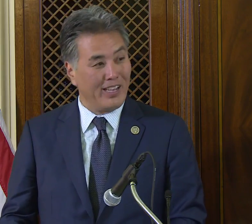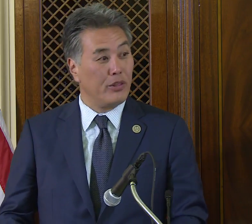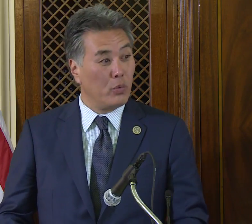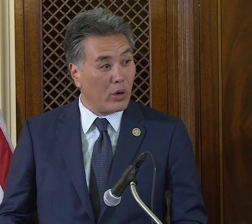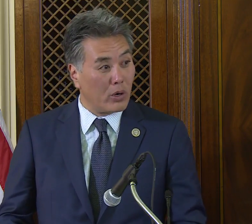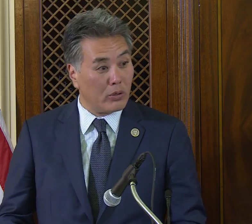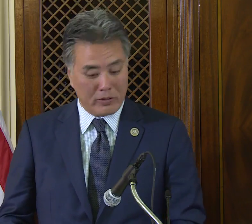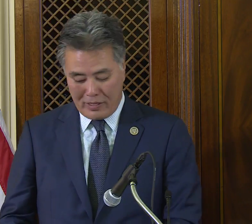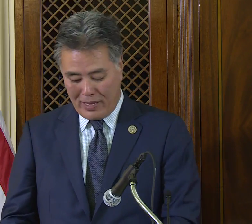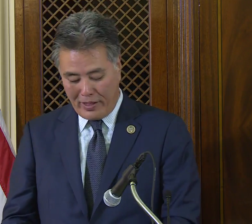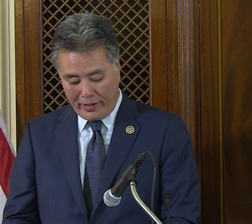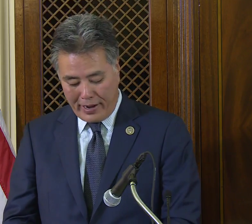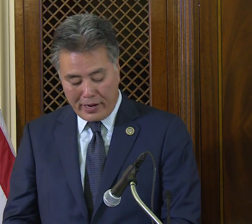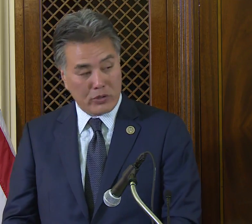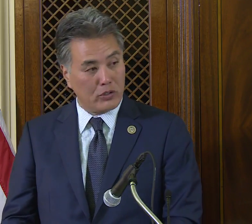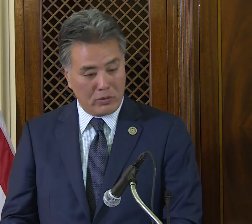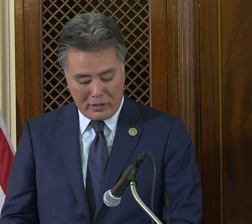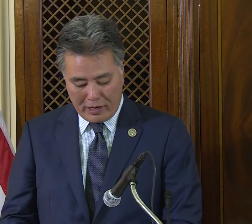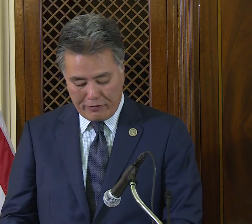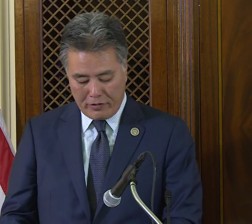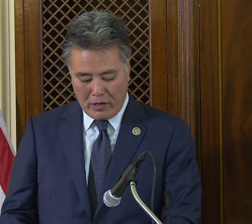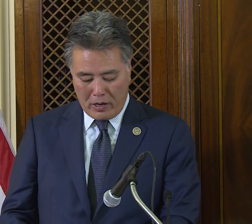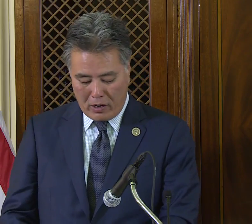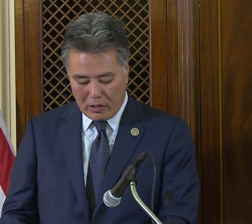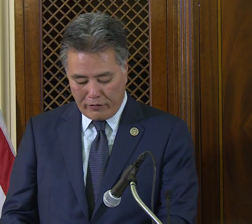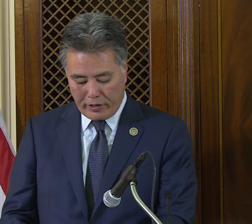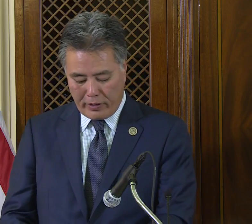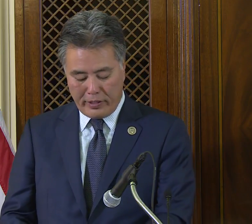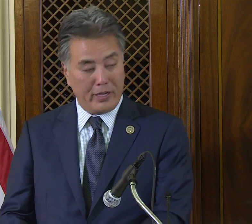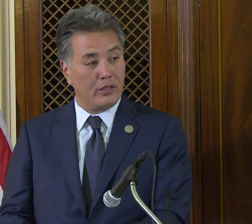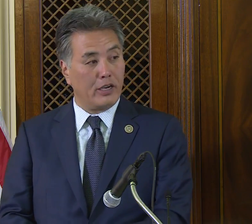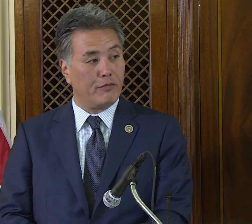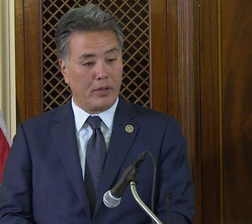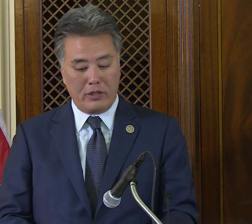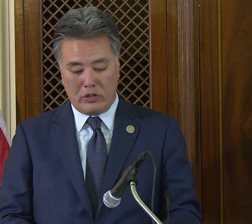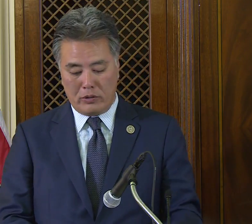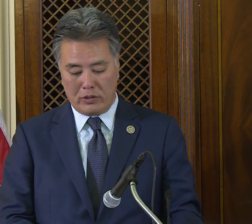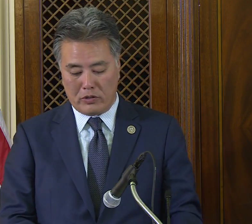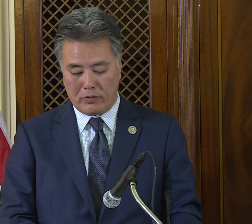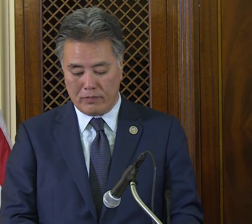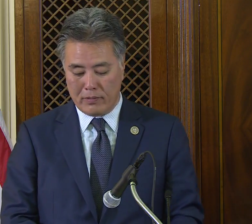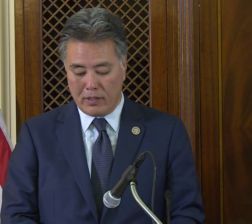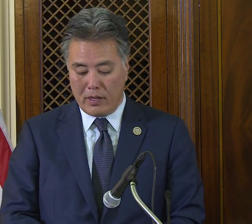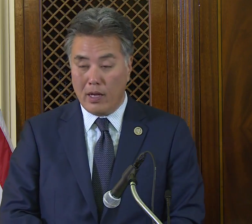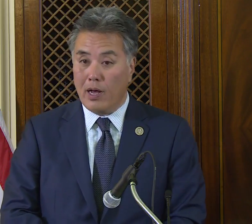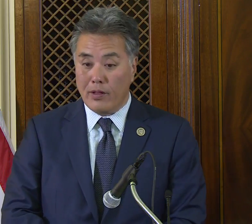in the world, that caters to deaf, hard of hearing, and deaf/blind students.